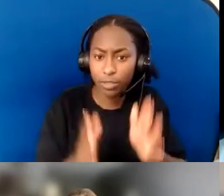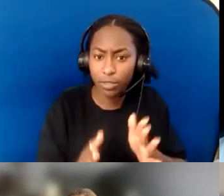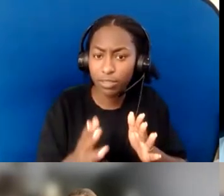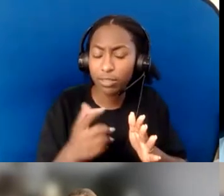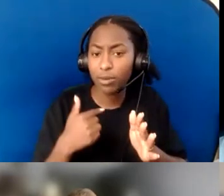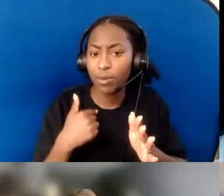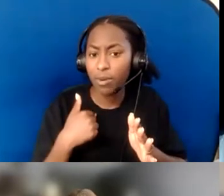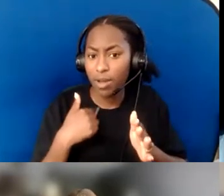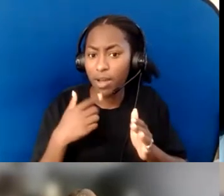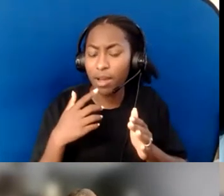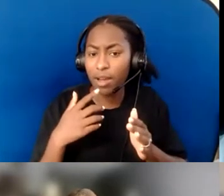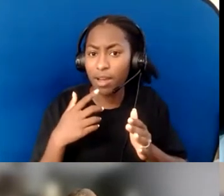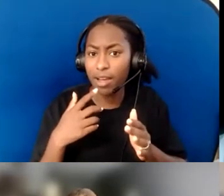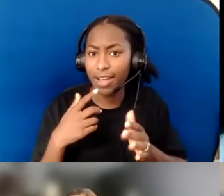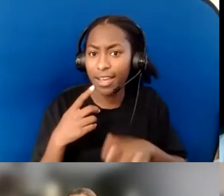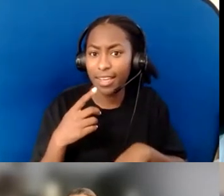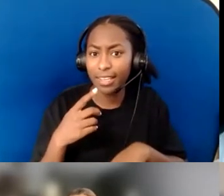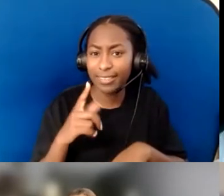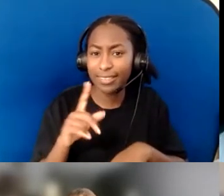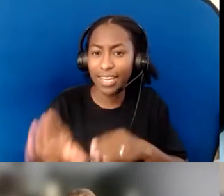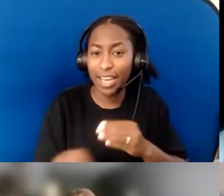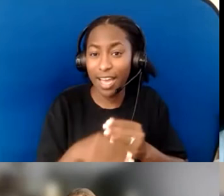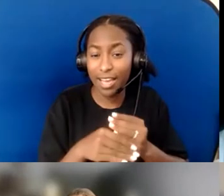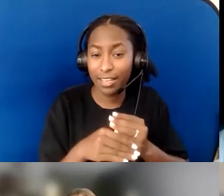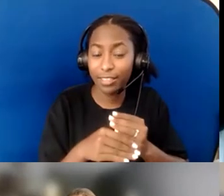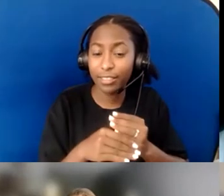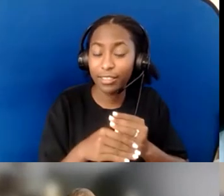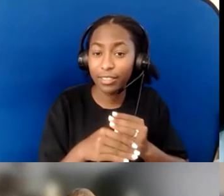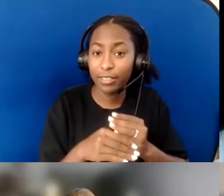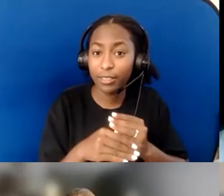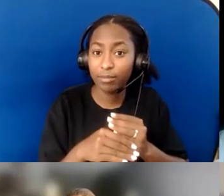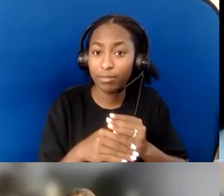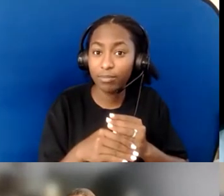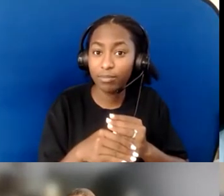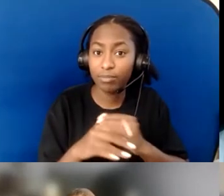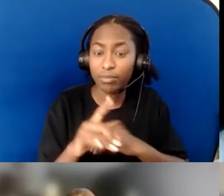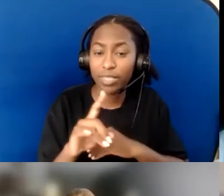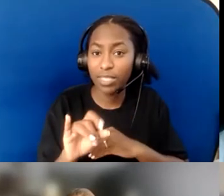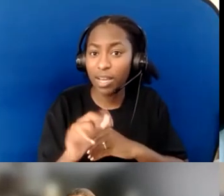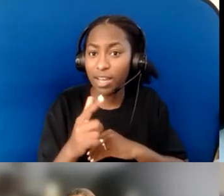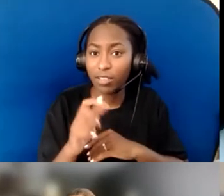she's added all kinds of diagrams and pictures.